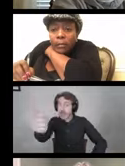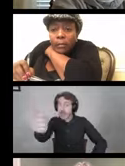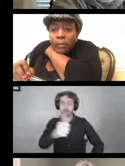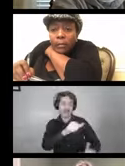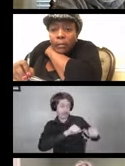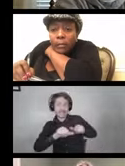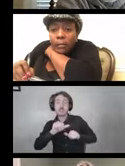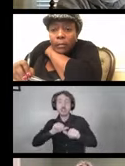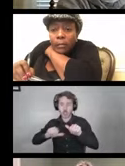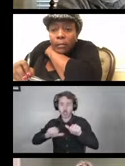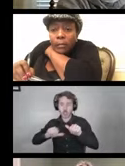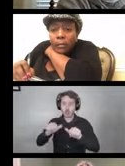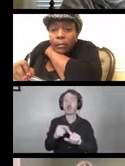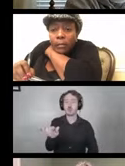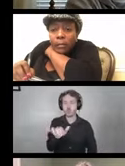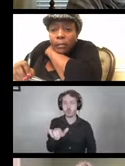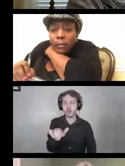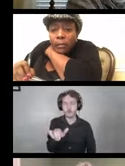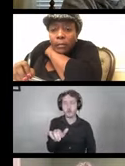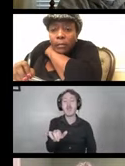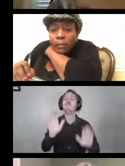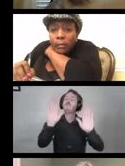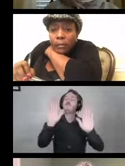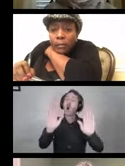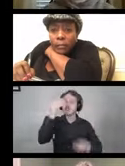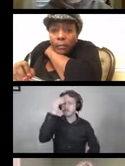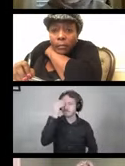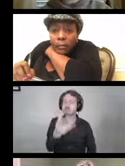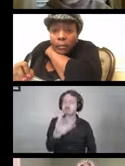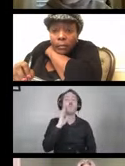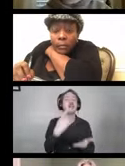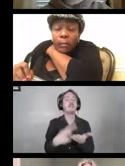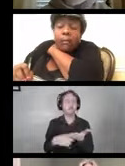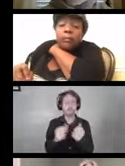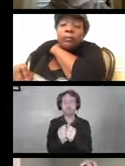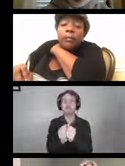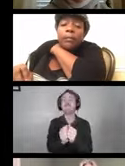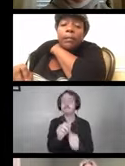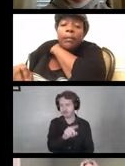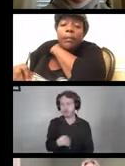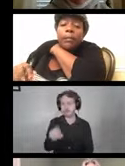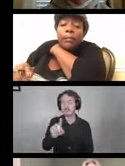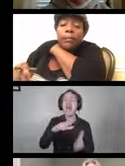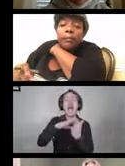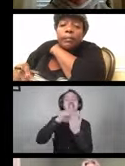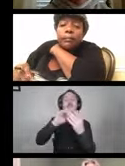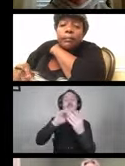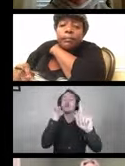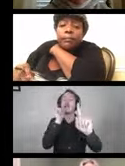We have awesome material here that we're going to be going over with you. We have learning objectives on our next slide